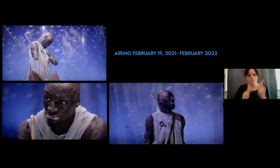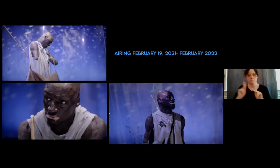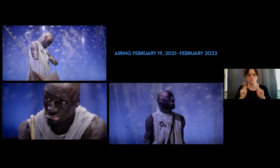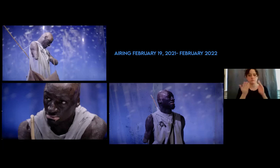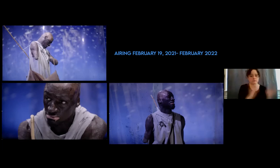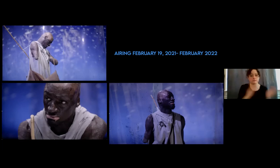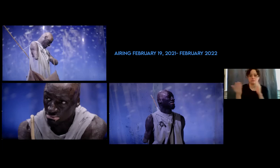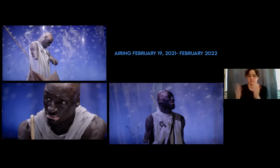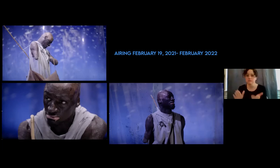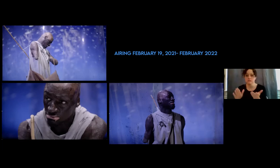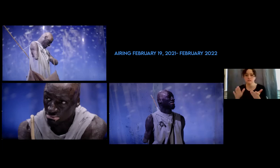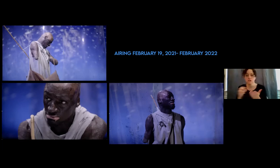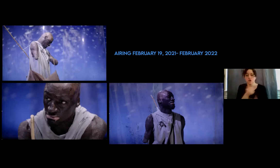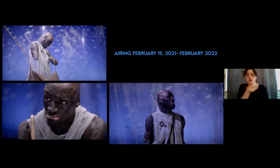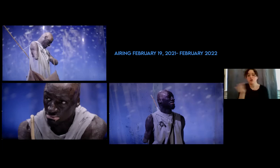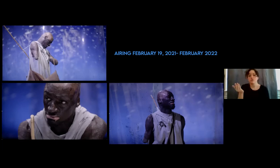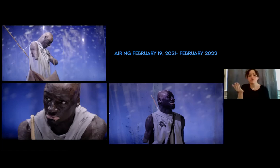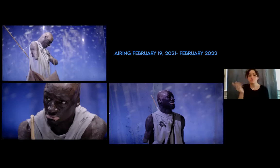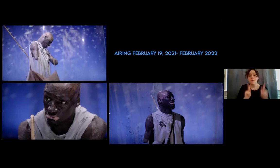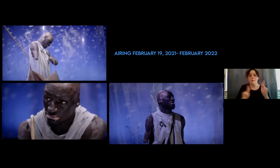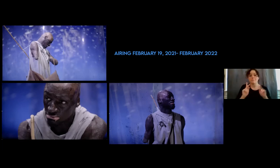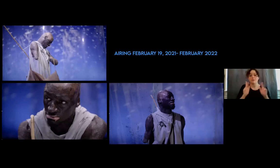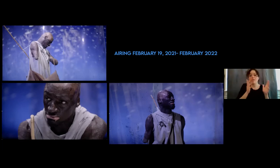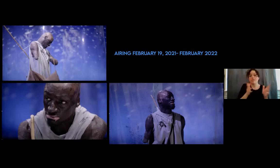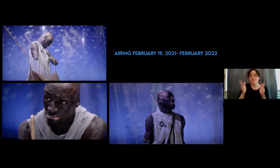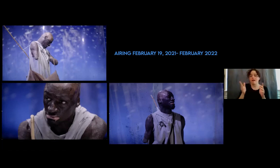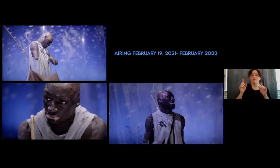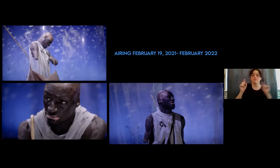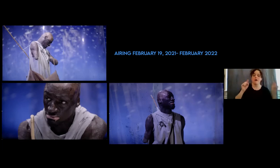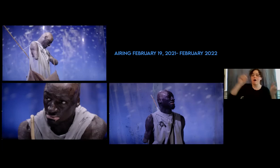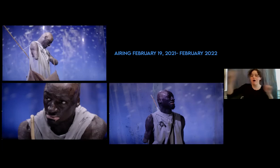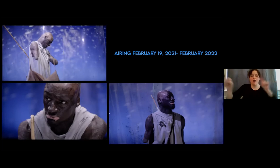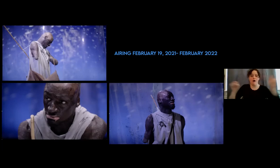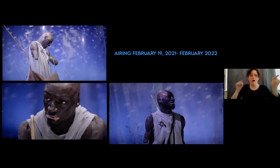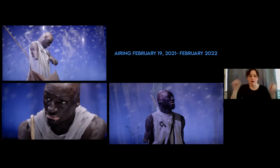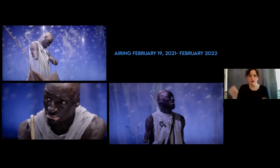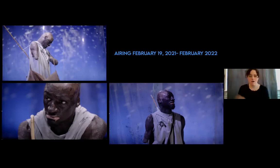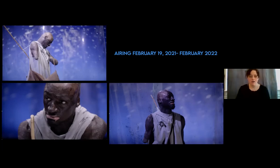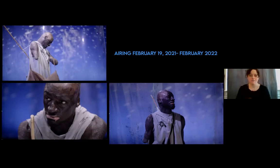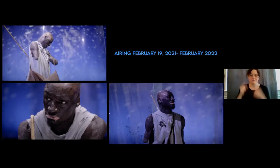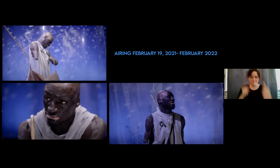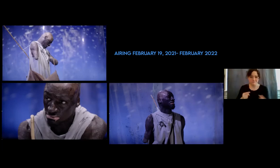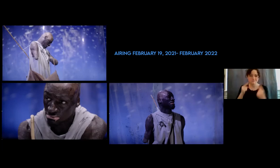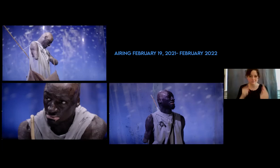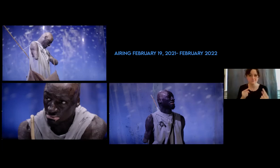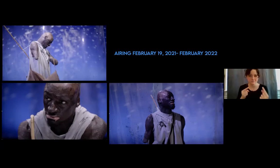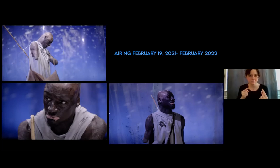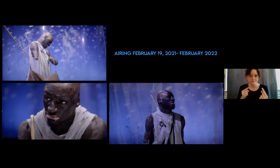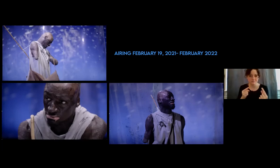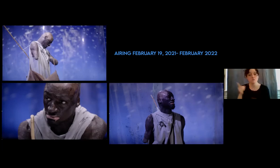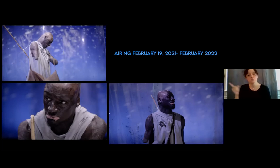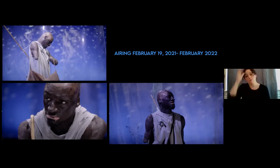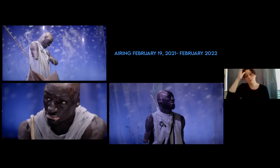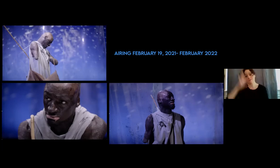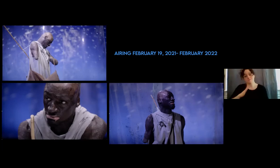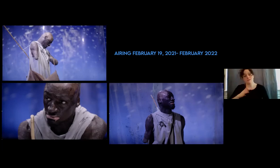left are sort of scattered around the globe, and he is living on this shoreline